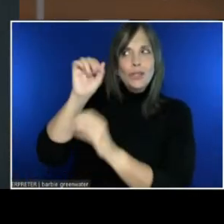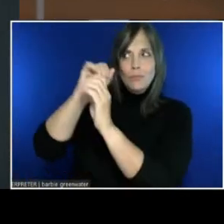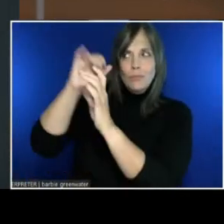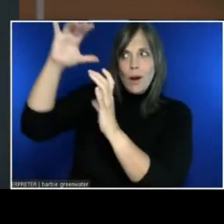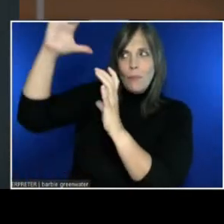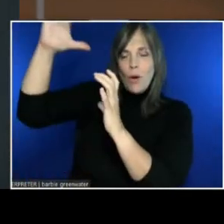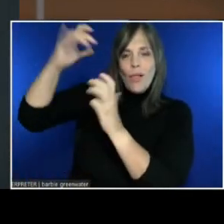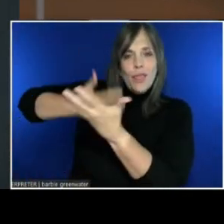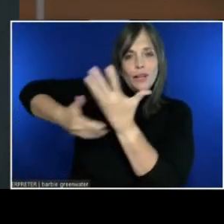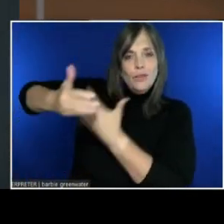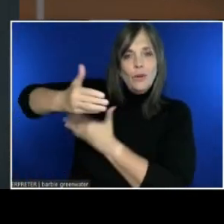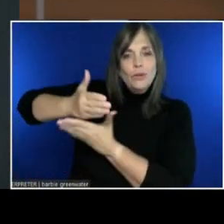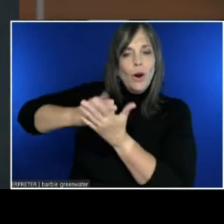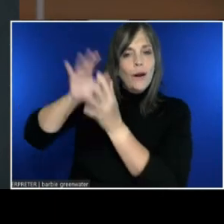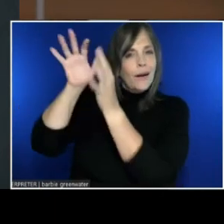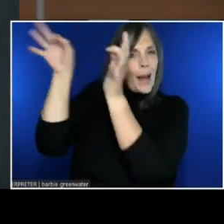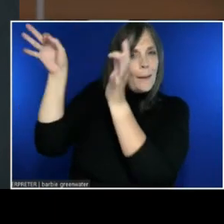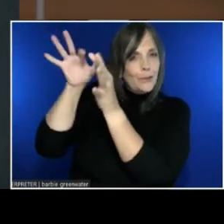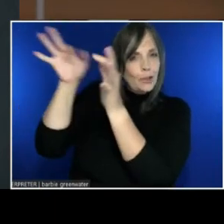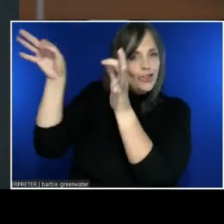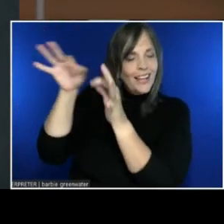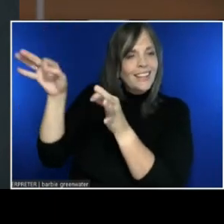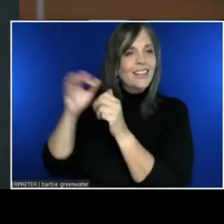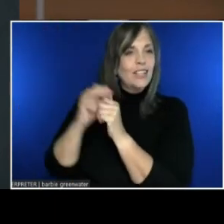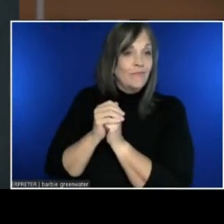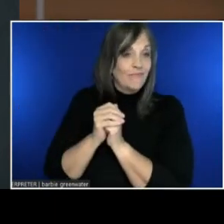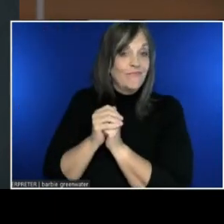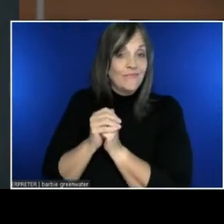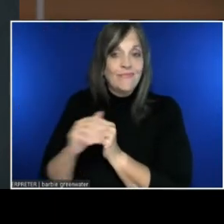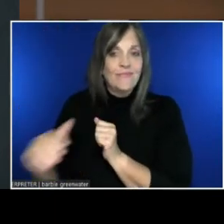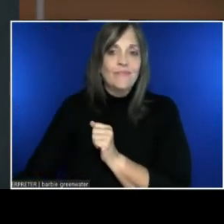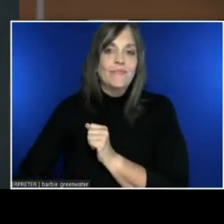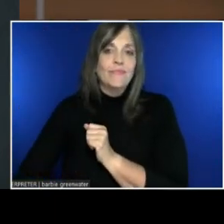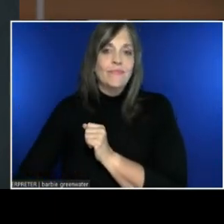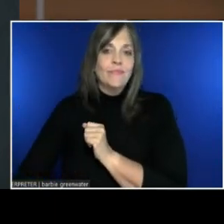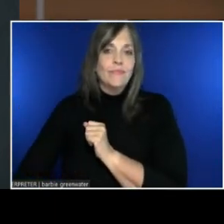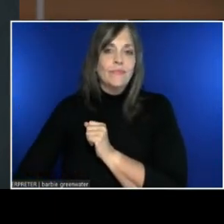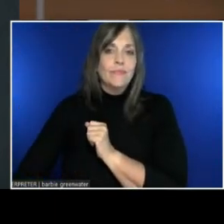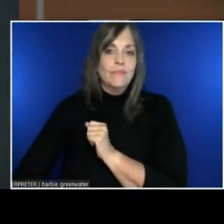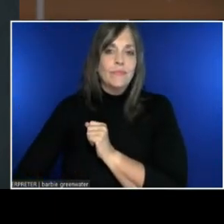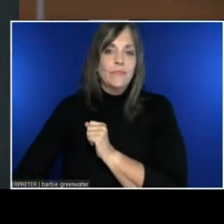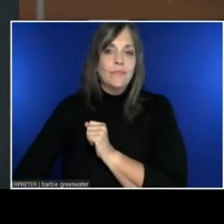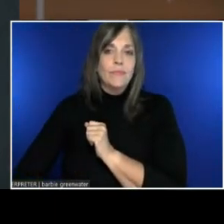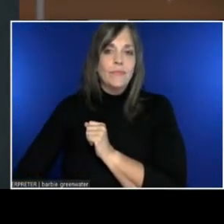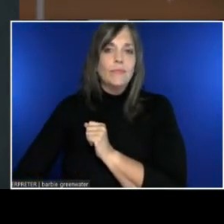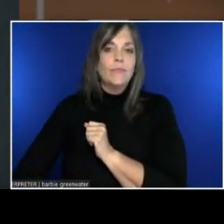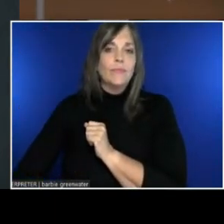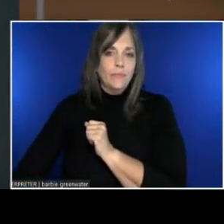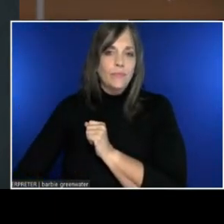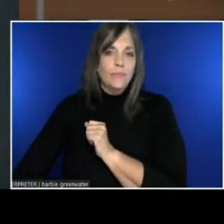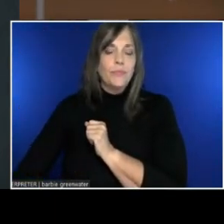That you'll have when we finish up this event. And everyone is mingling around, and talking amongst themselves.